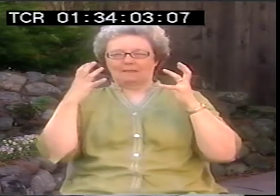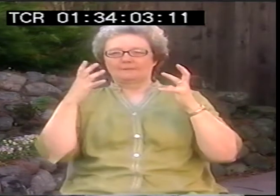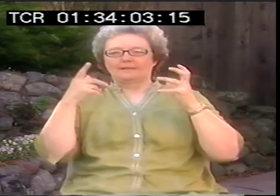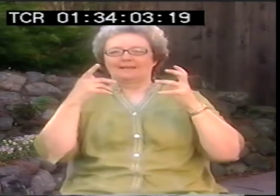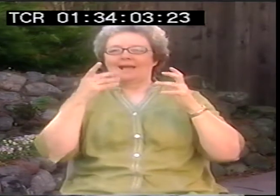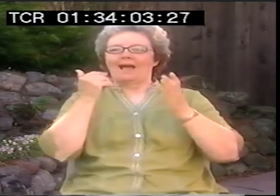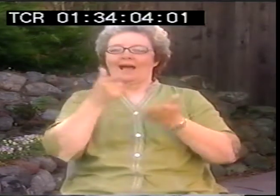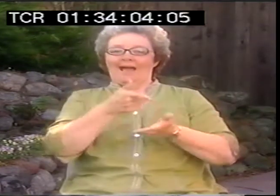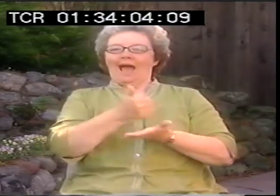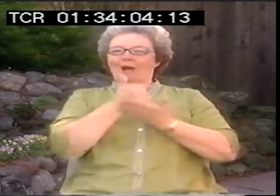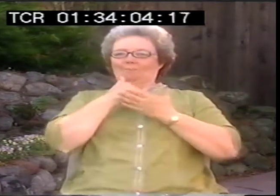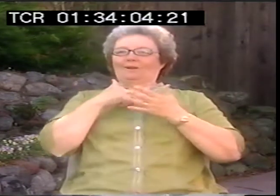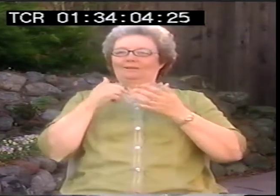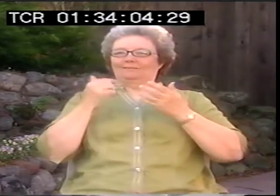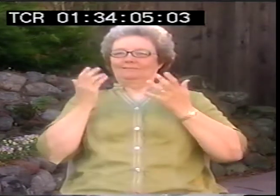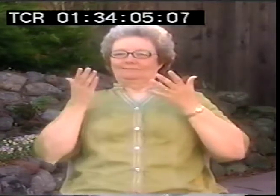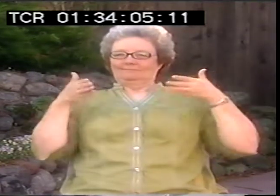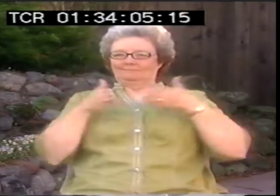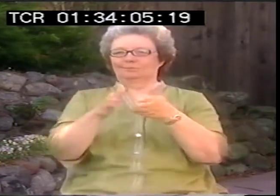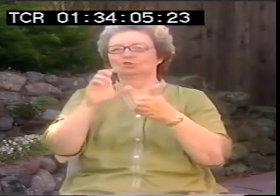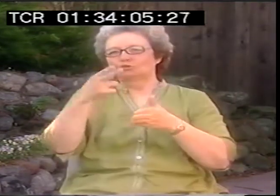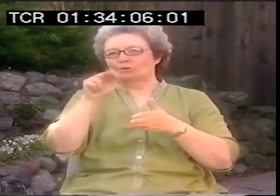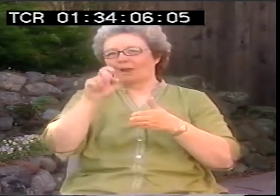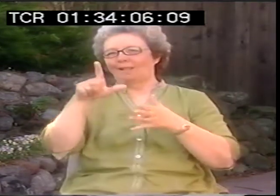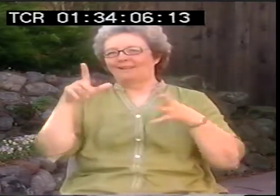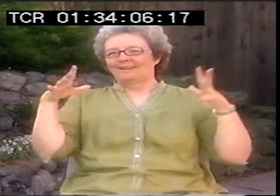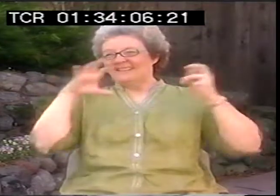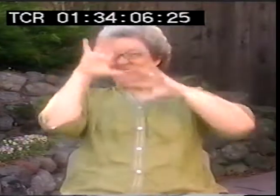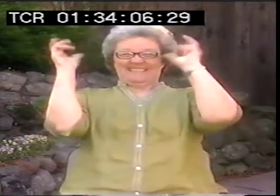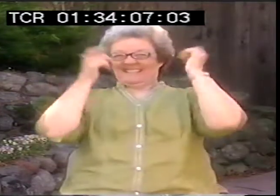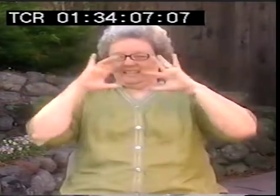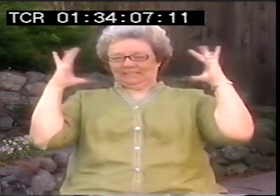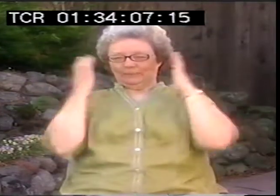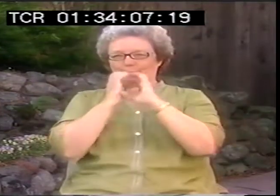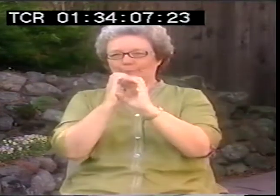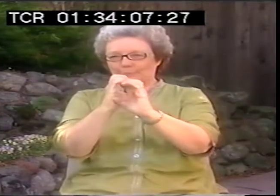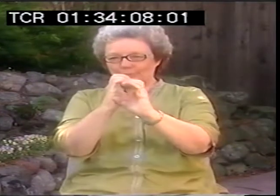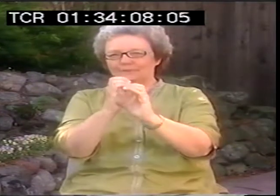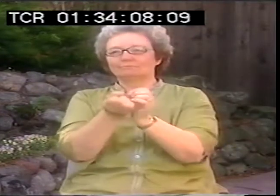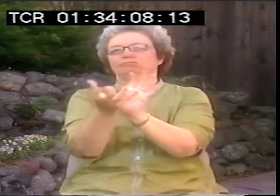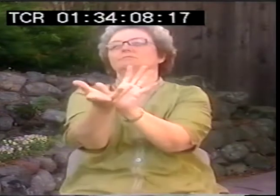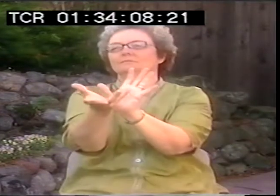But I take disparate elements together, and what I'm doing is trying to channel all my angst or all my anger